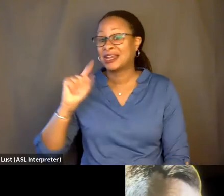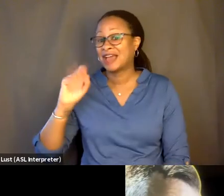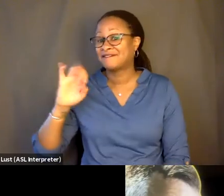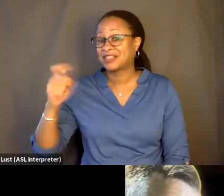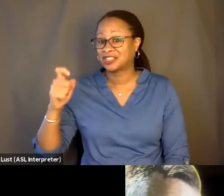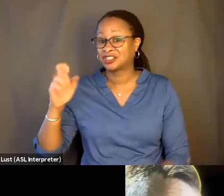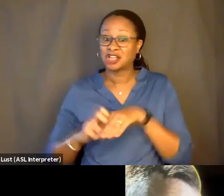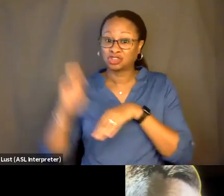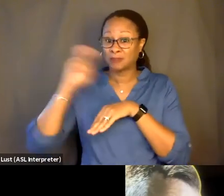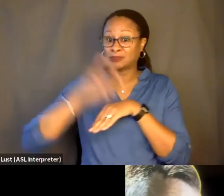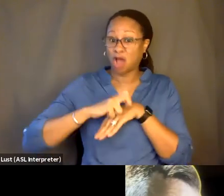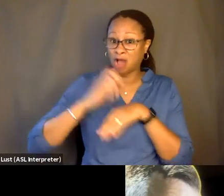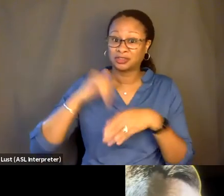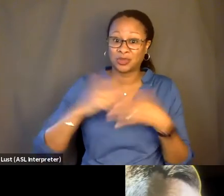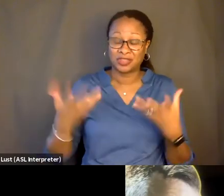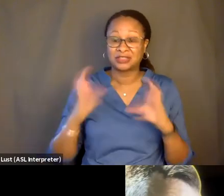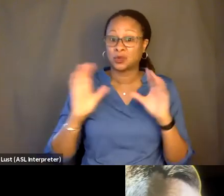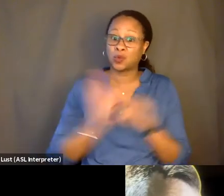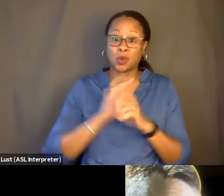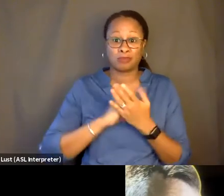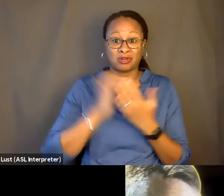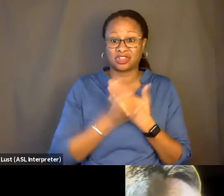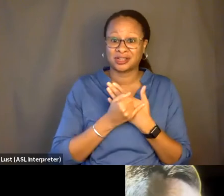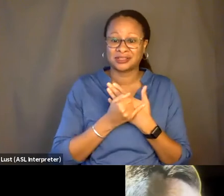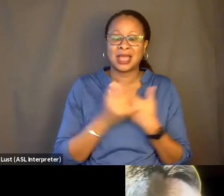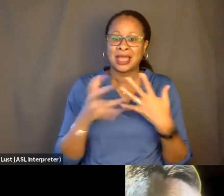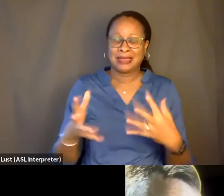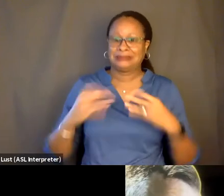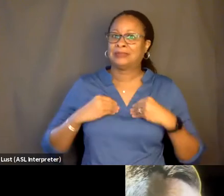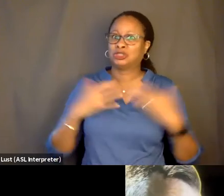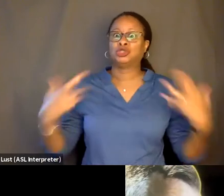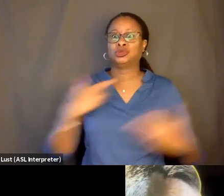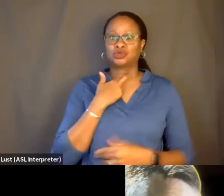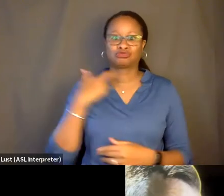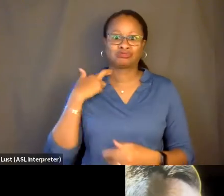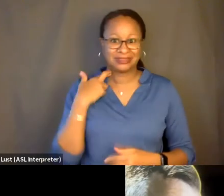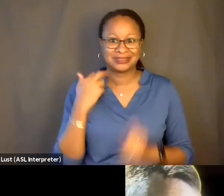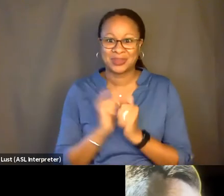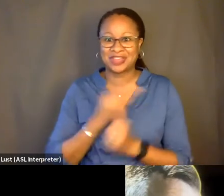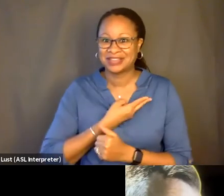with us-- sort of took this, like, colossal risk with us, thanks to the faith that Lisa Nishimura had in the project.